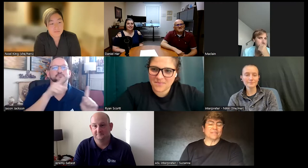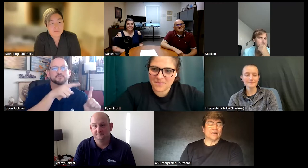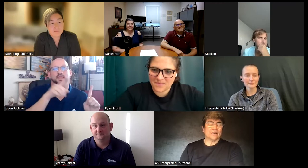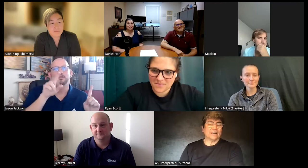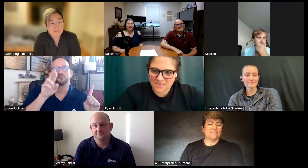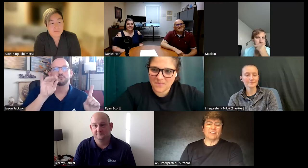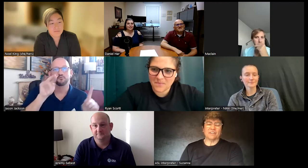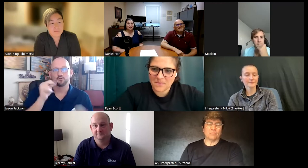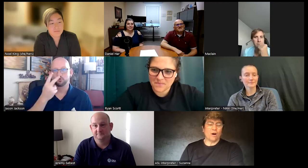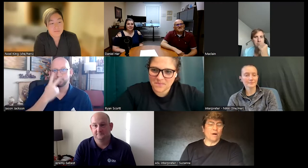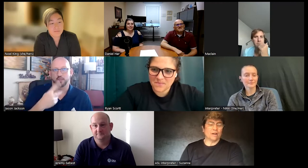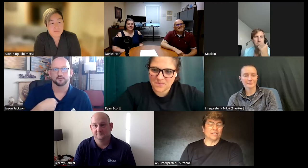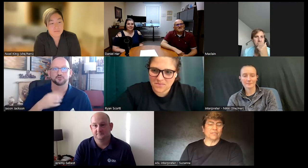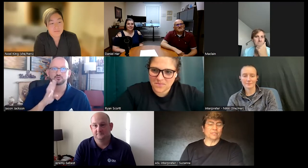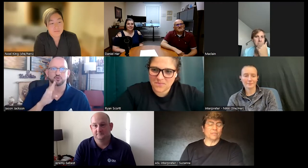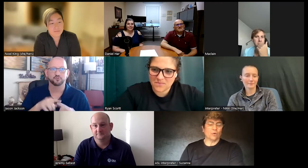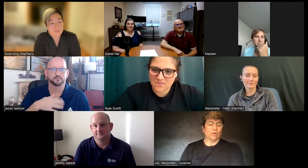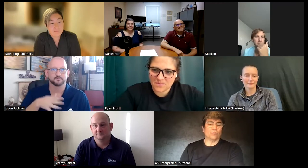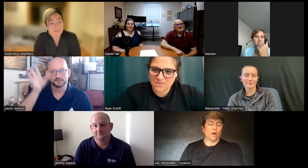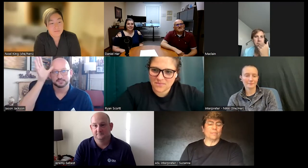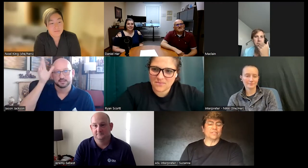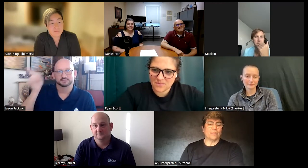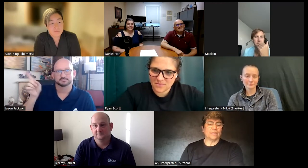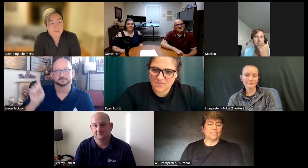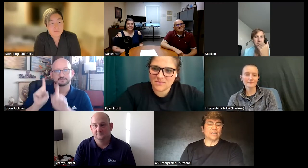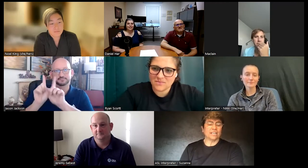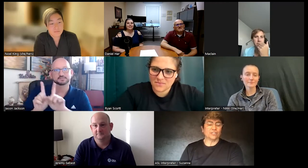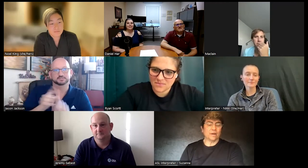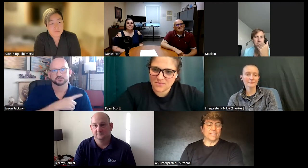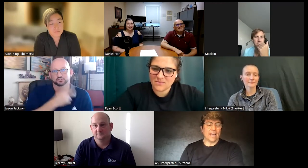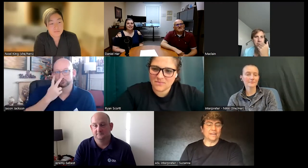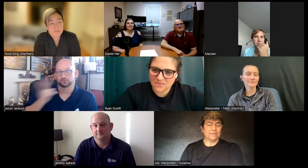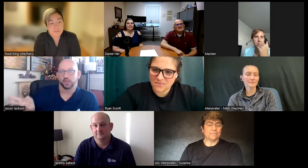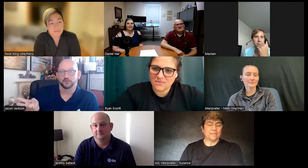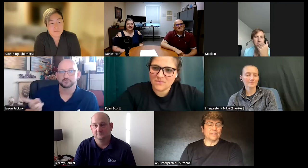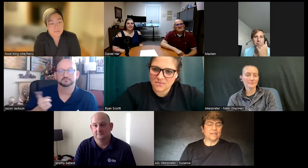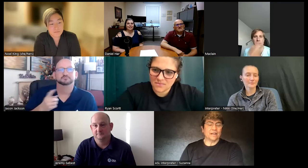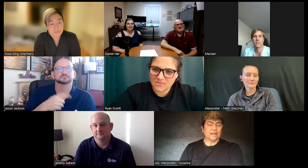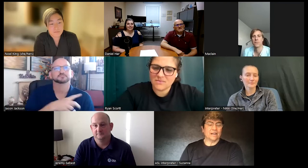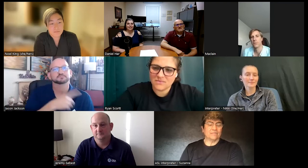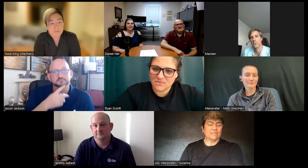uh a very small part very small role and Robin saw me talking to my dad